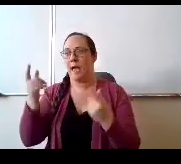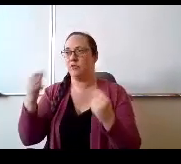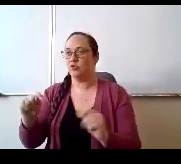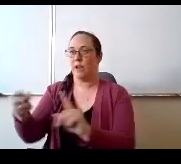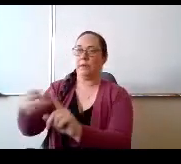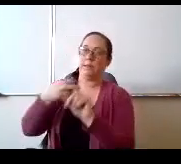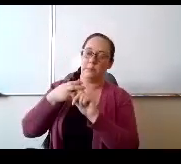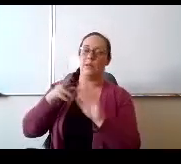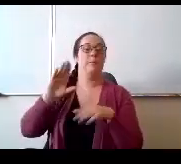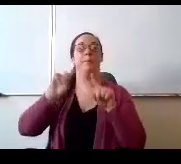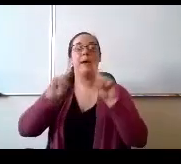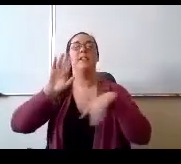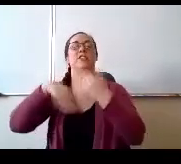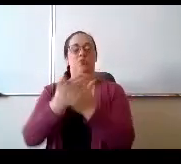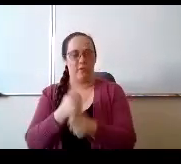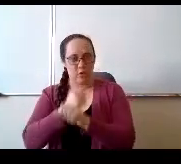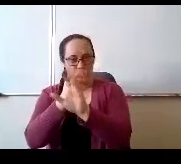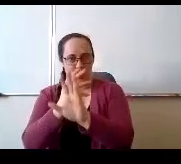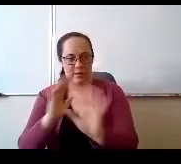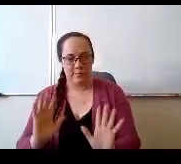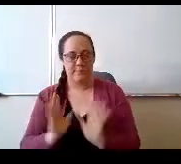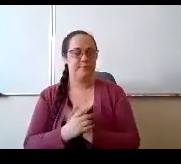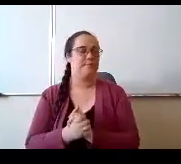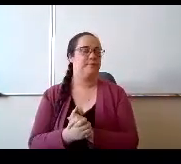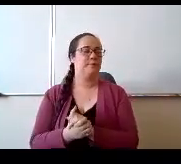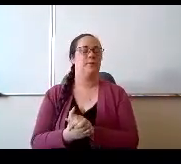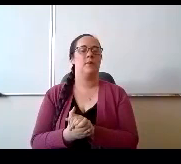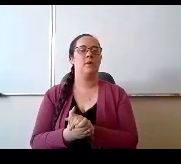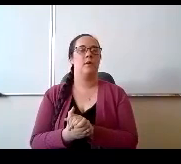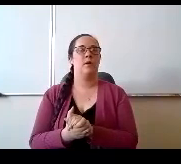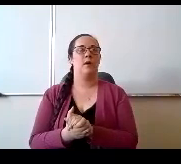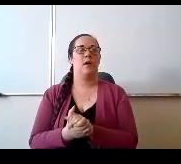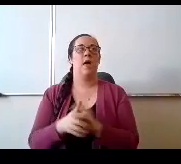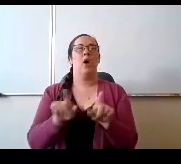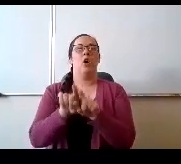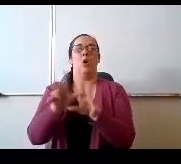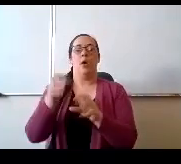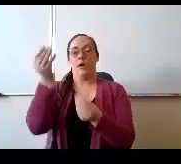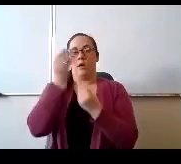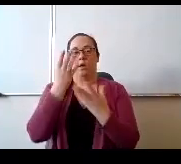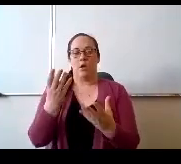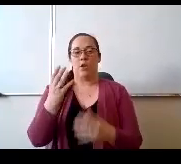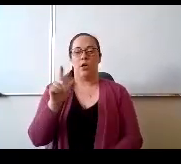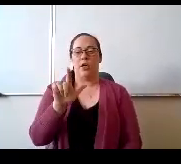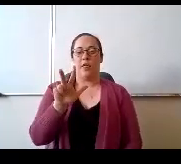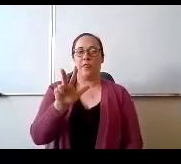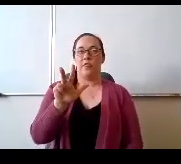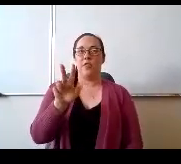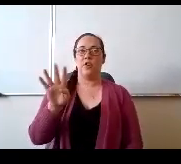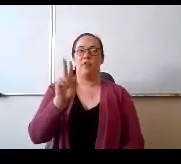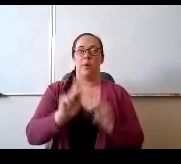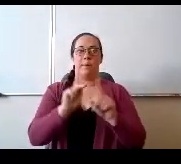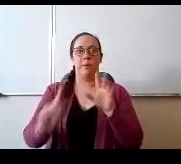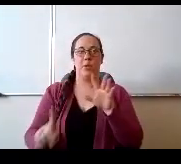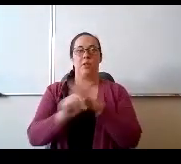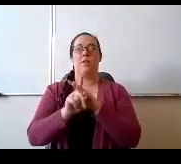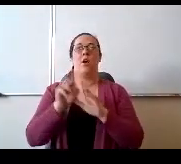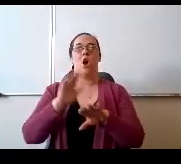It's all virtual so. Whilst wanted to let everyone know that we have 34 attendees now on our live session as well.